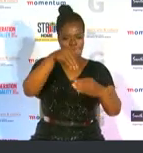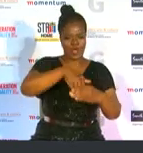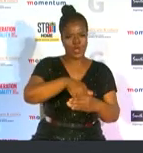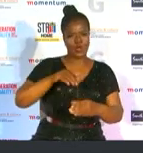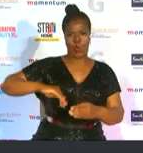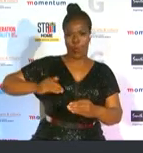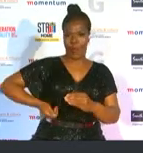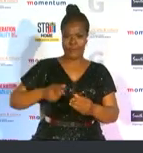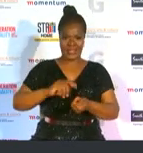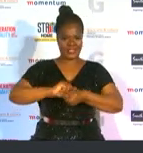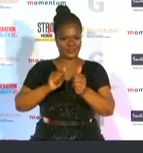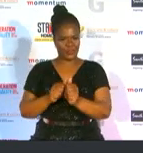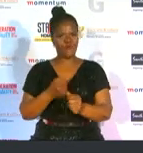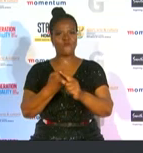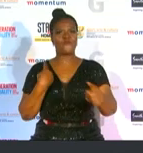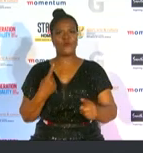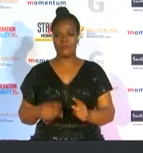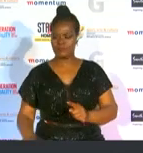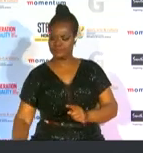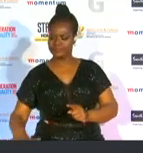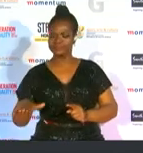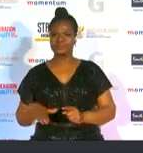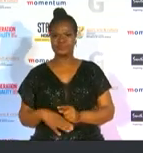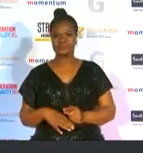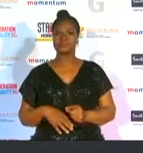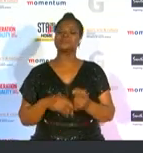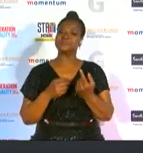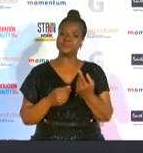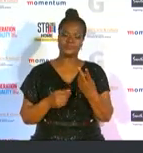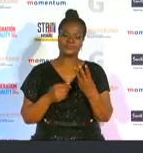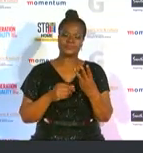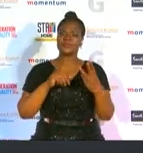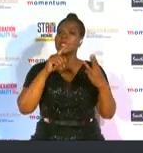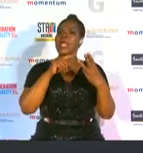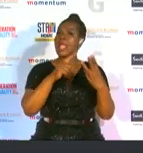at grassroots level she is a trailblazer and has played a big role